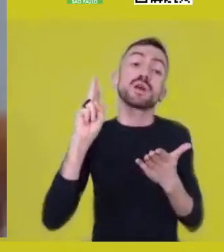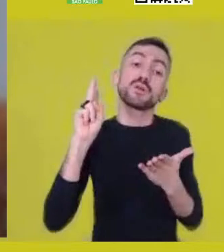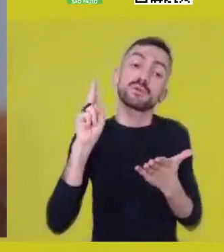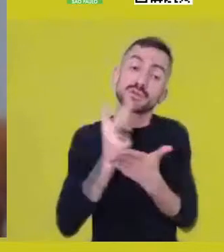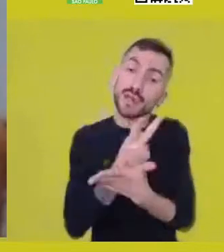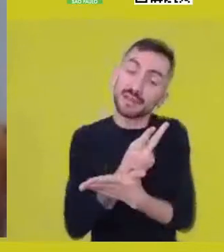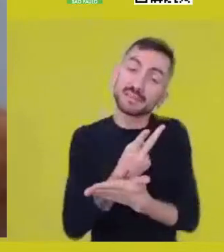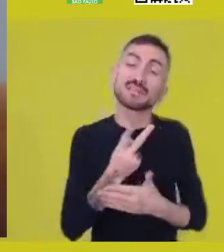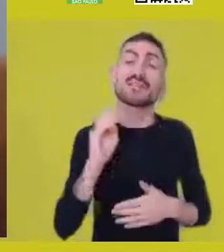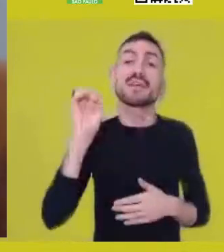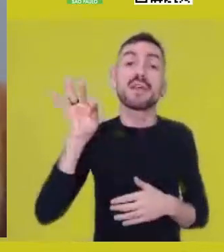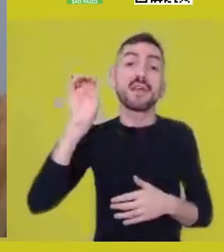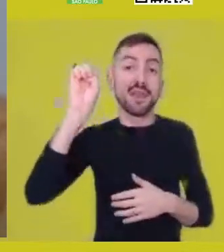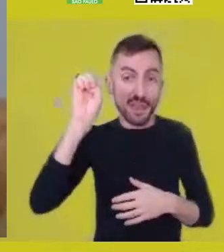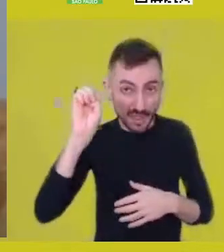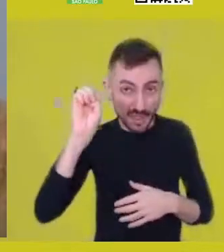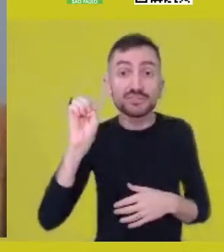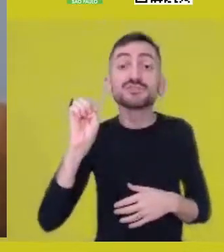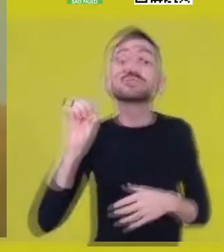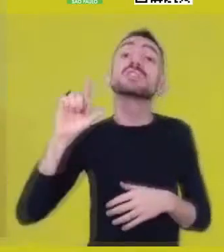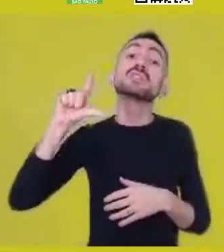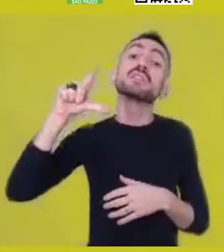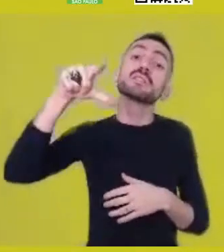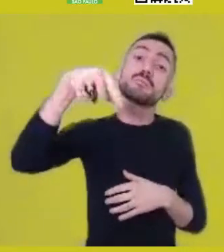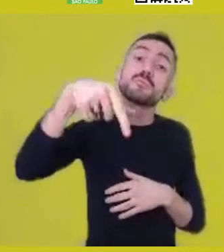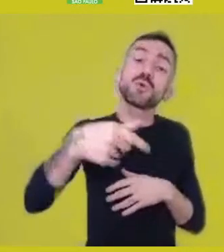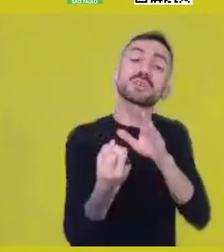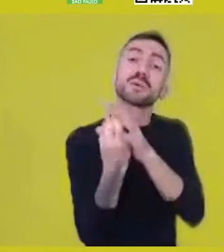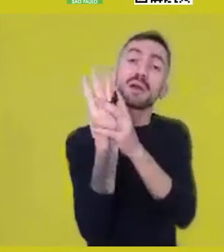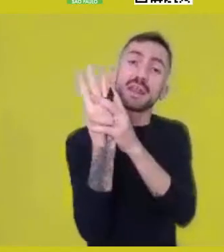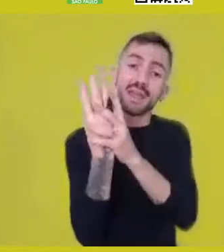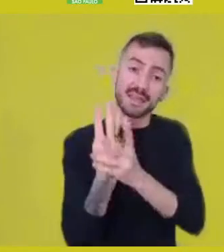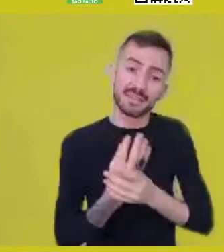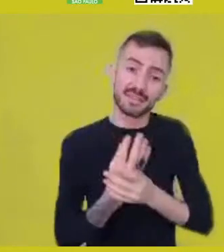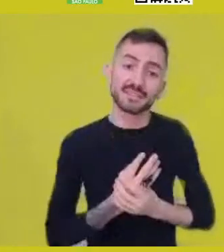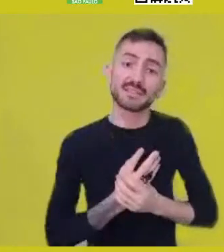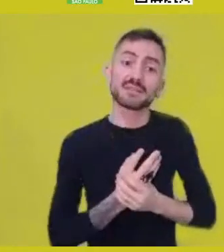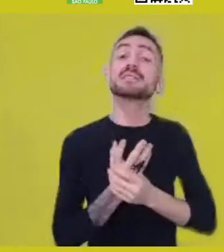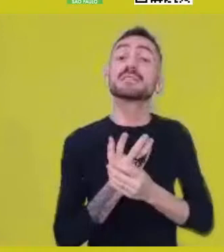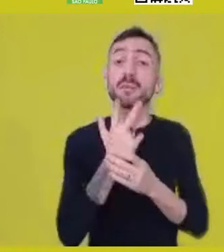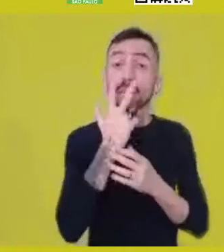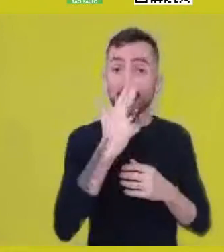appear after that, from the virtuality of ontology.